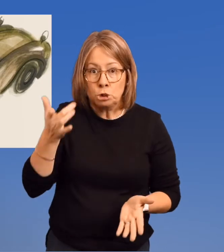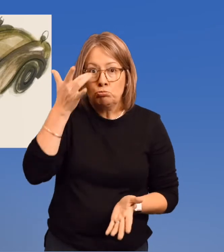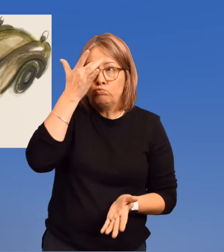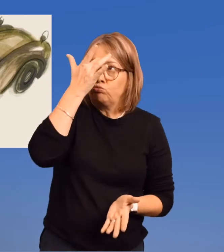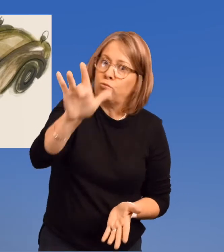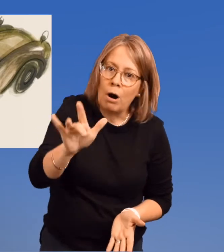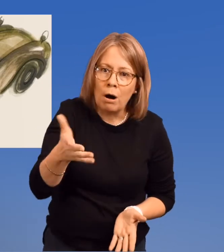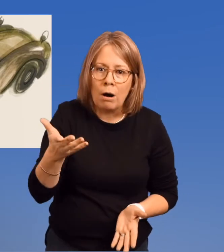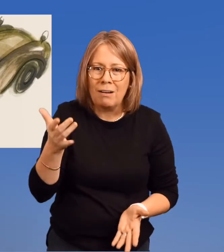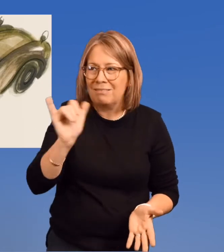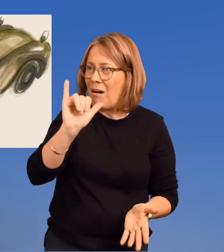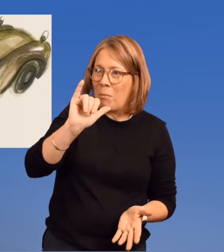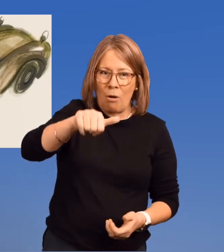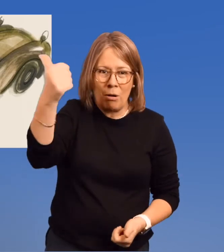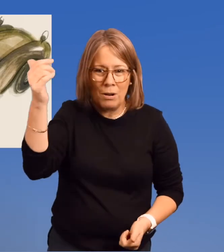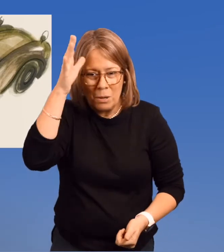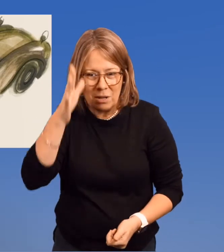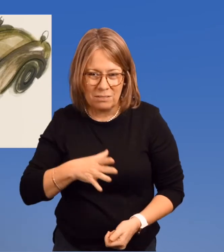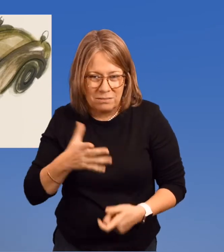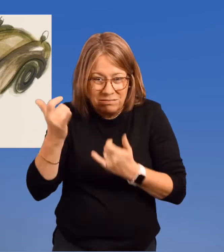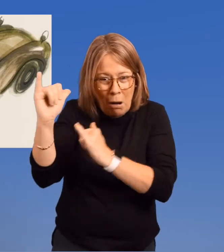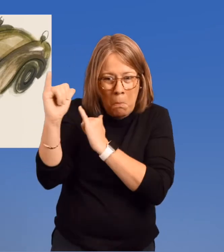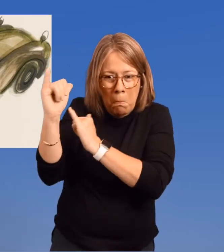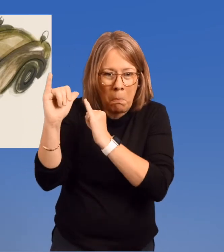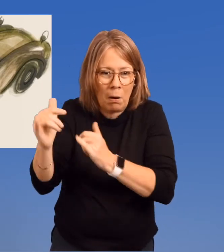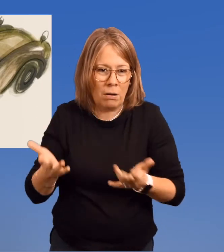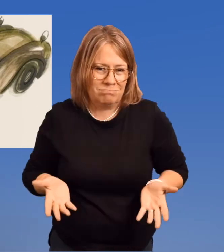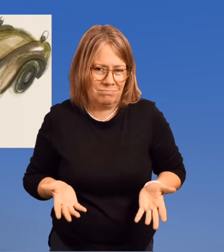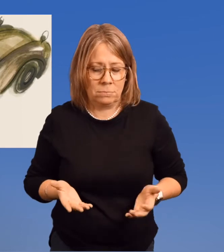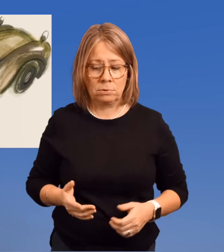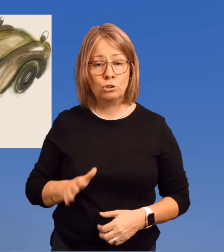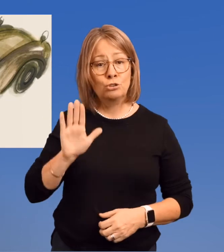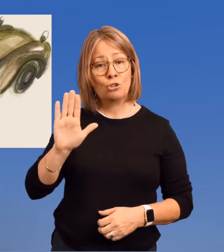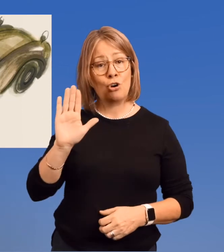She was just as smart and capable as any man.